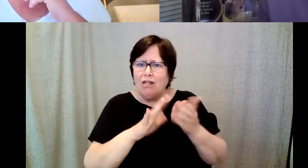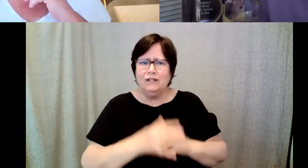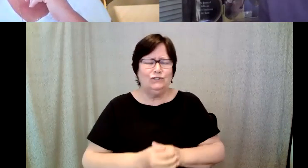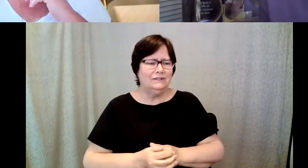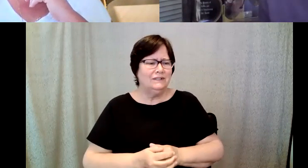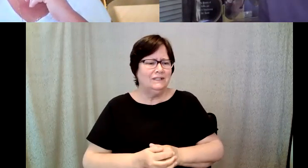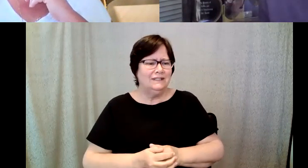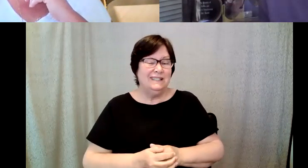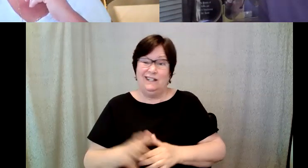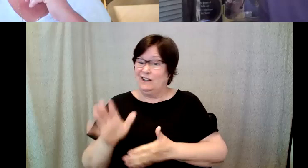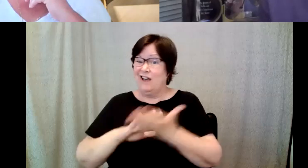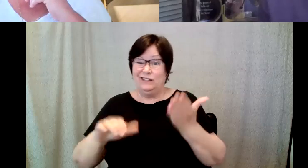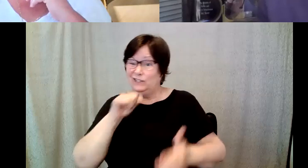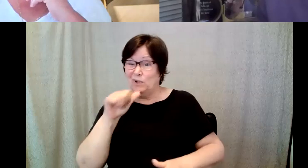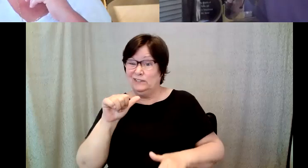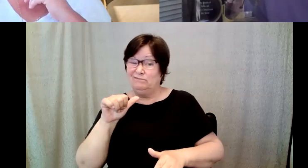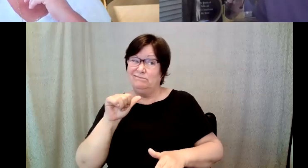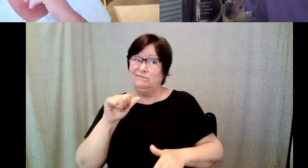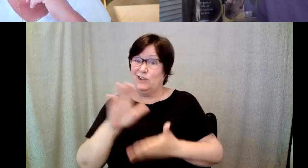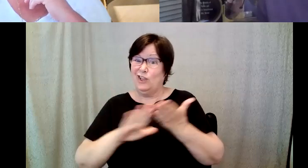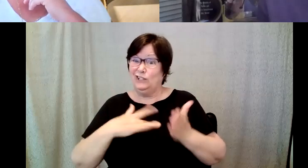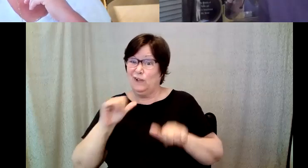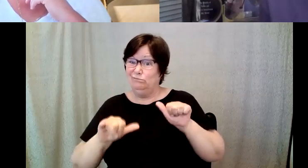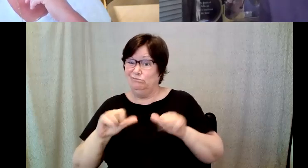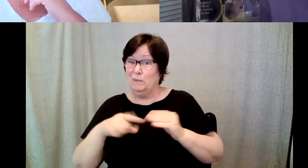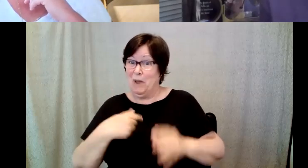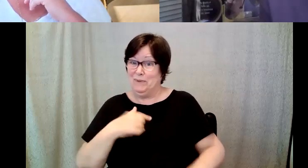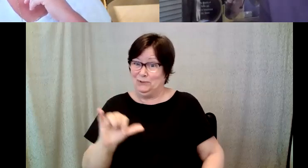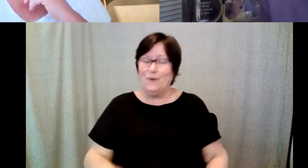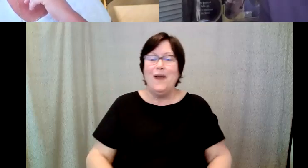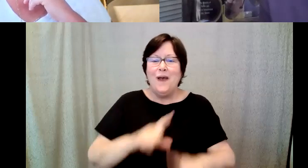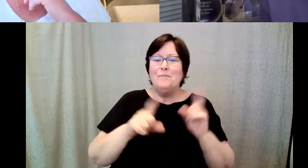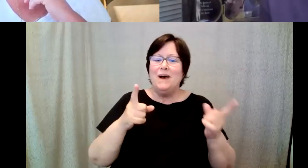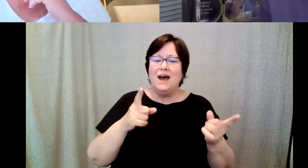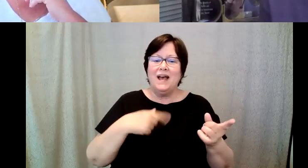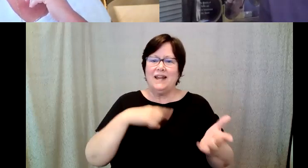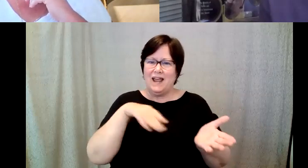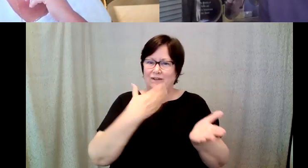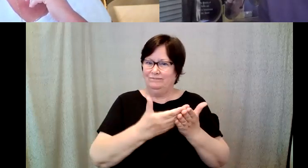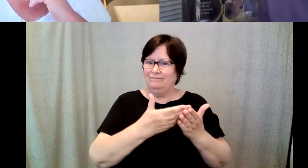too sure about me, but I was fortunate that I ended up at Alfred university and while